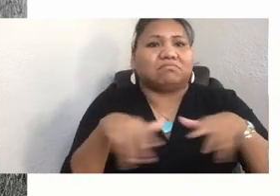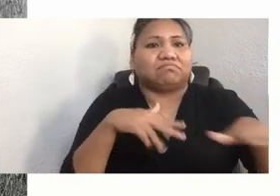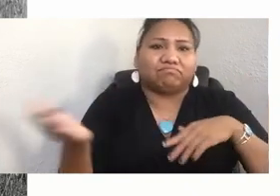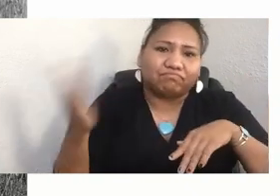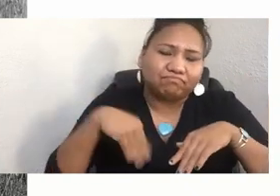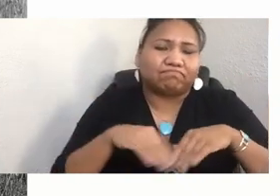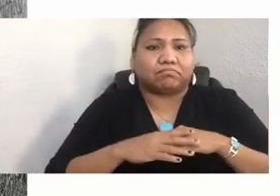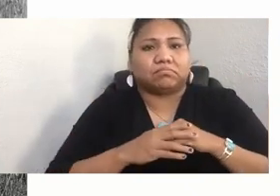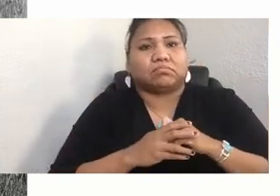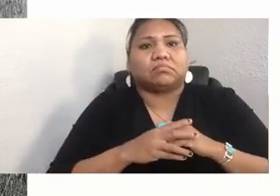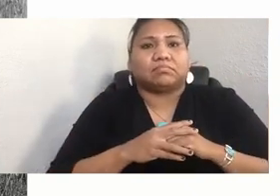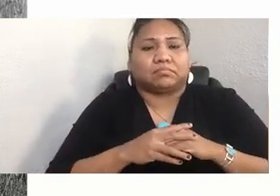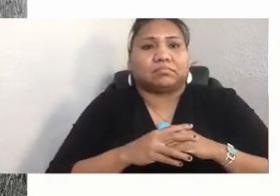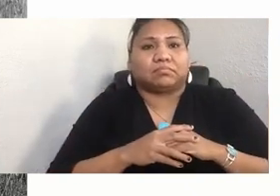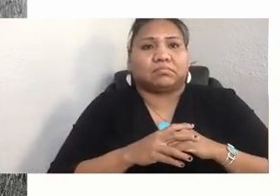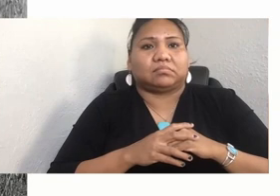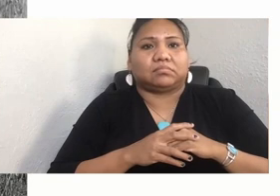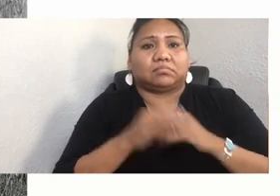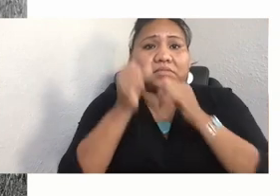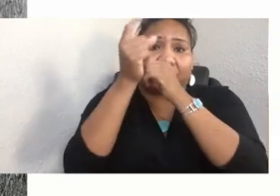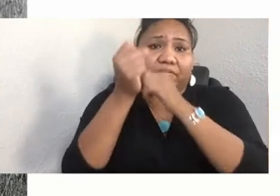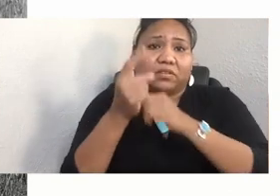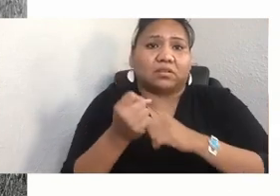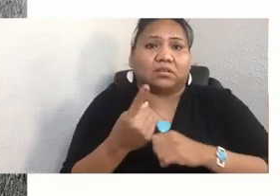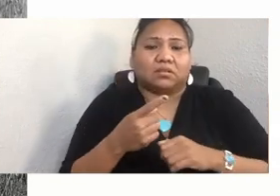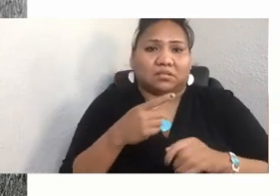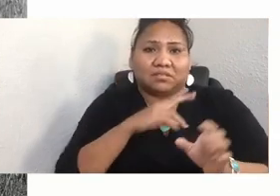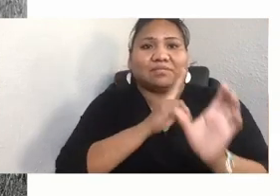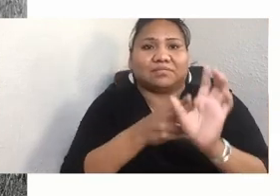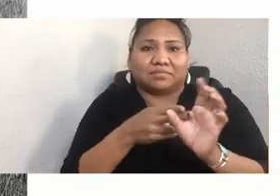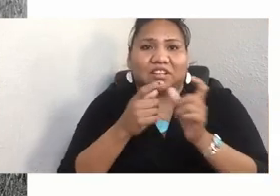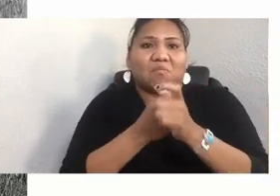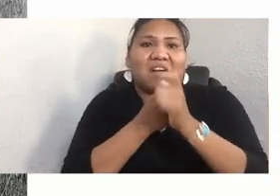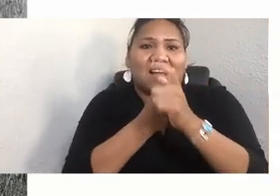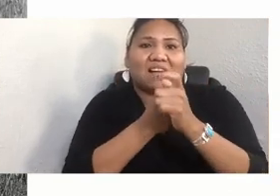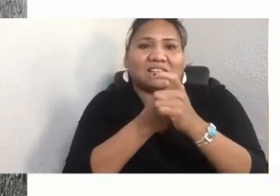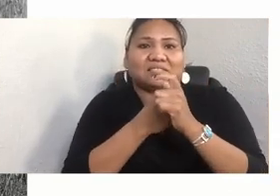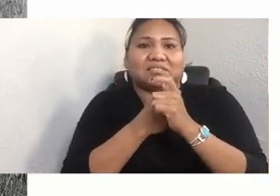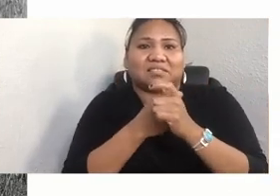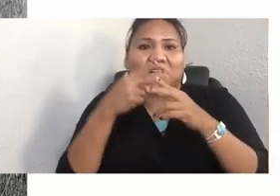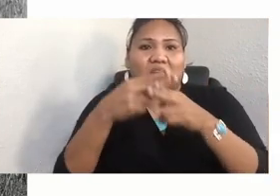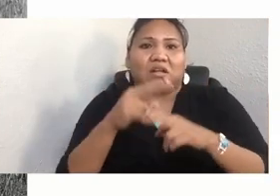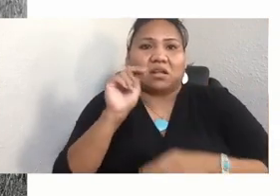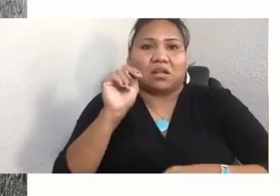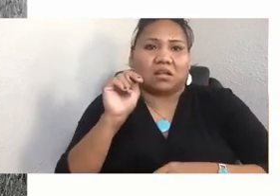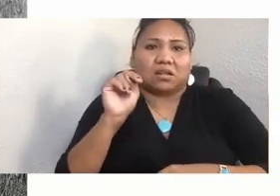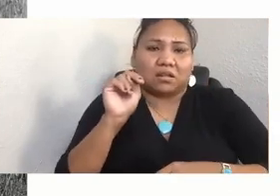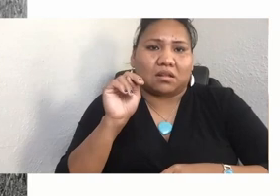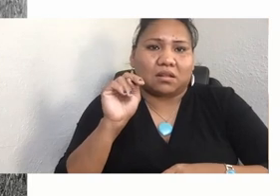Every year they participate in this run called Na Veno Otano. It means, I am running for my life.